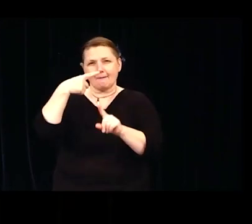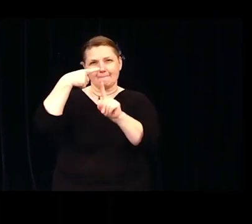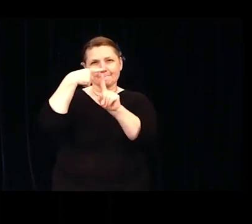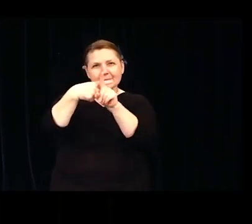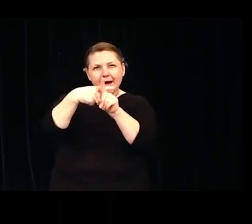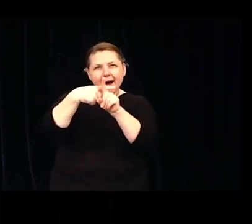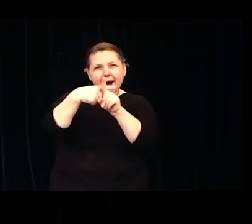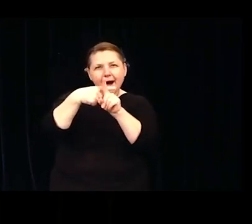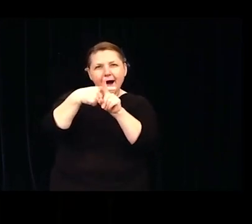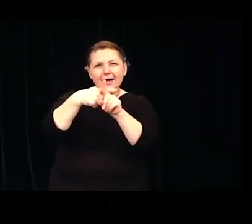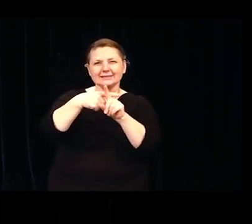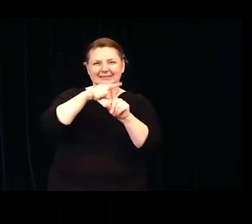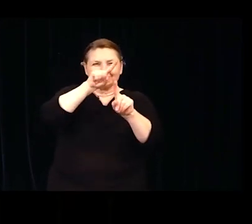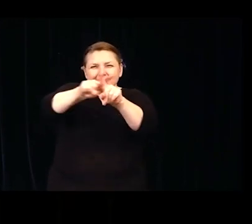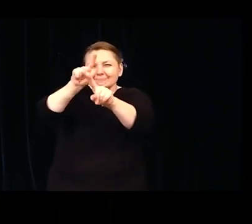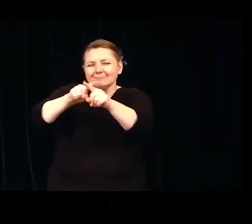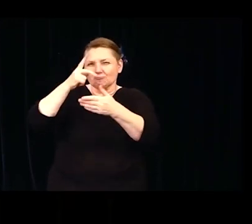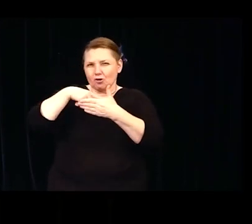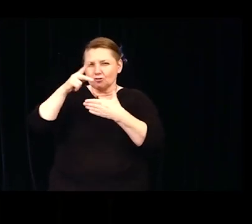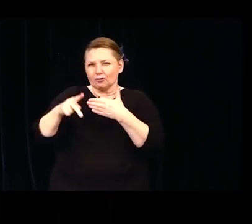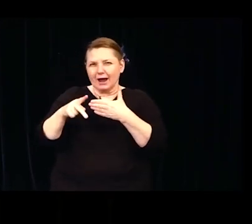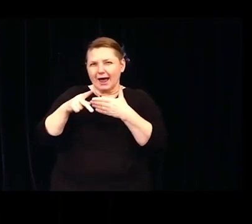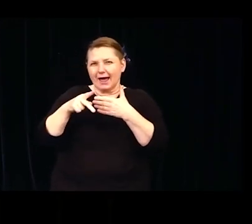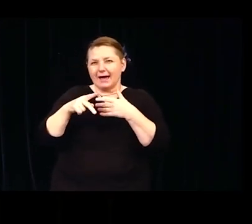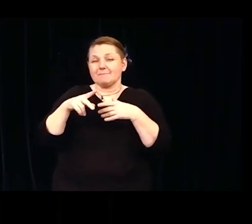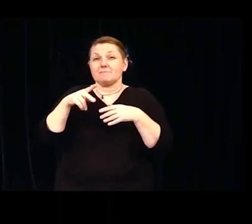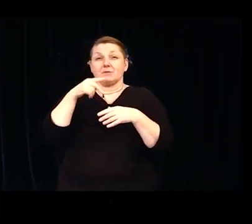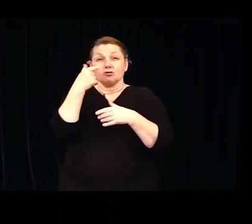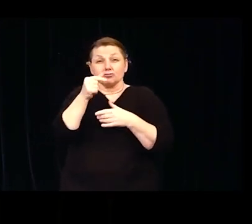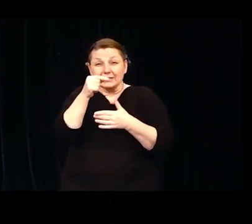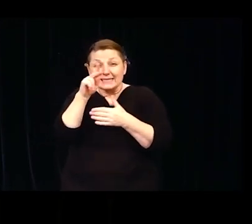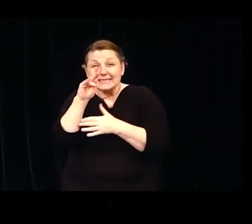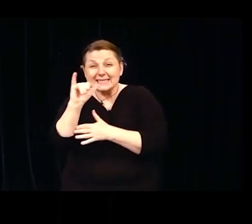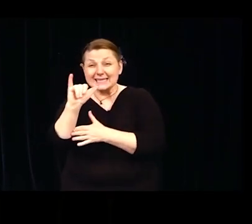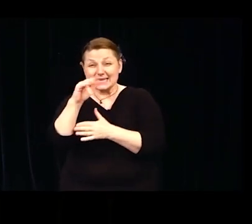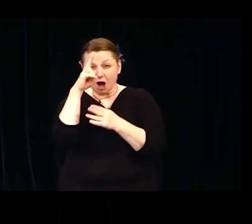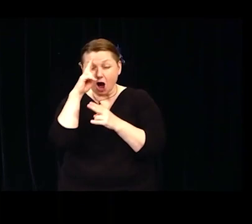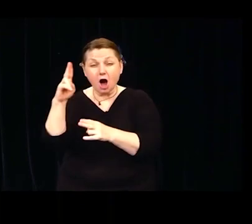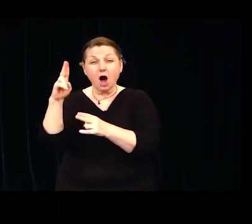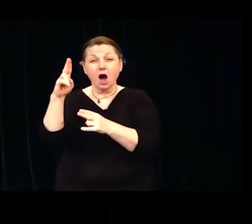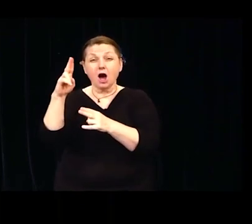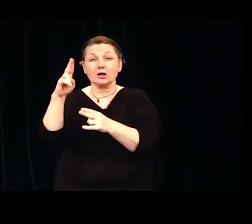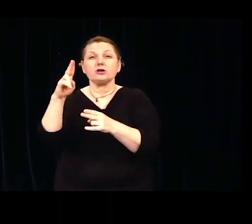TRIO student support service The Green Key Honor Society and the Student Senate.